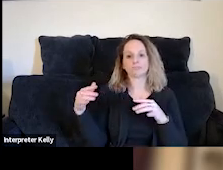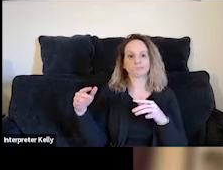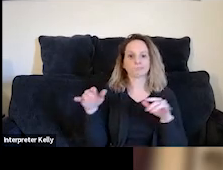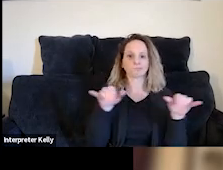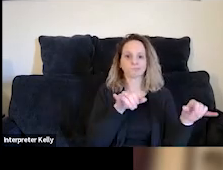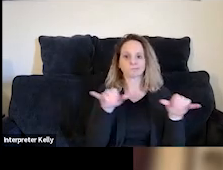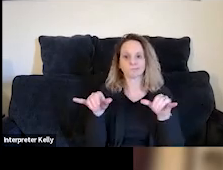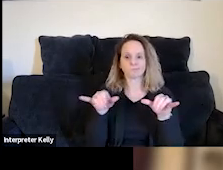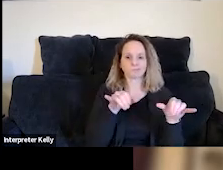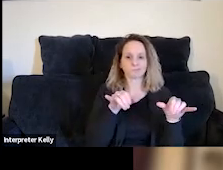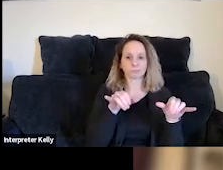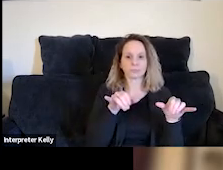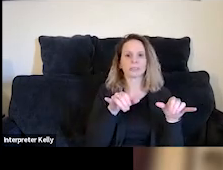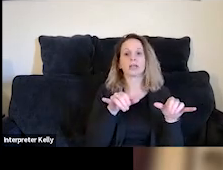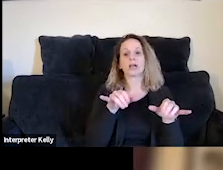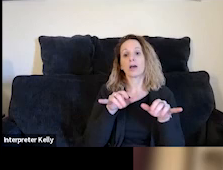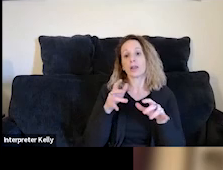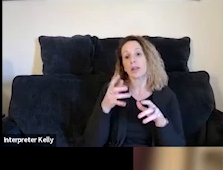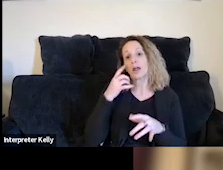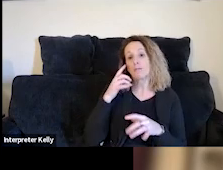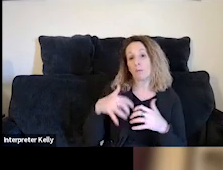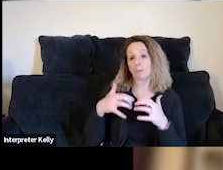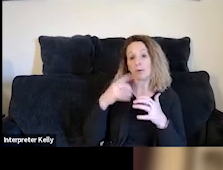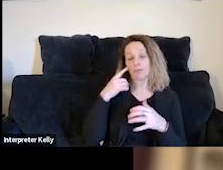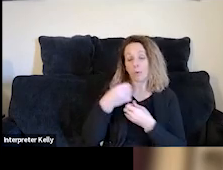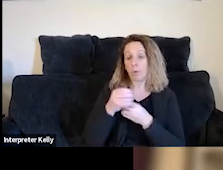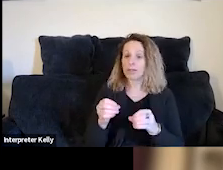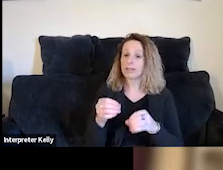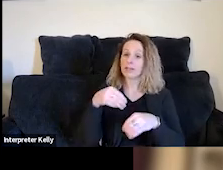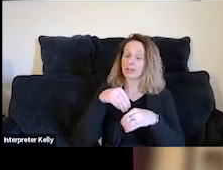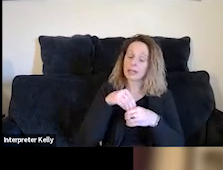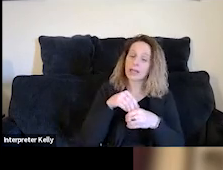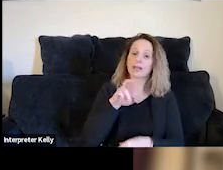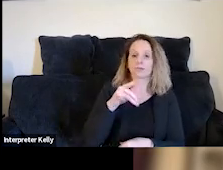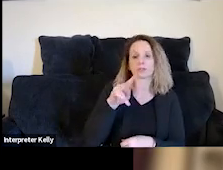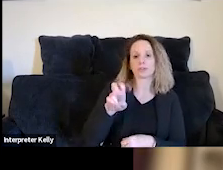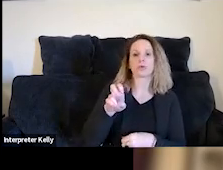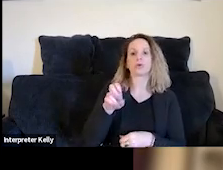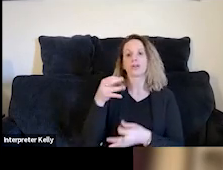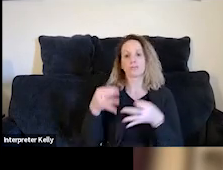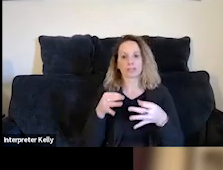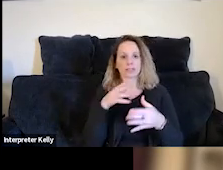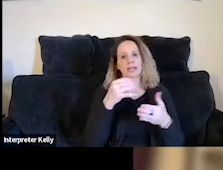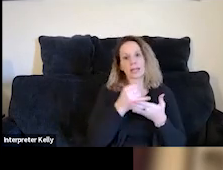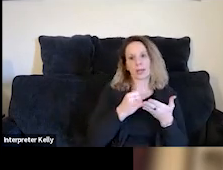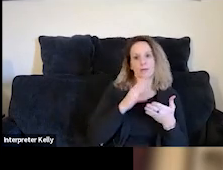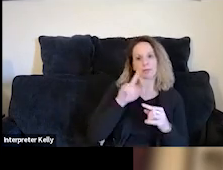with the roots of our organization. The roots of our organization are in restorative justice and in the arts. And so, we'll again talk a little bit more specifically